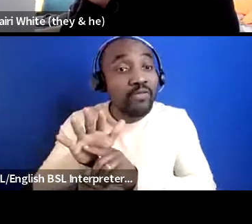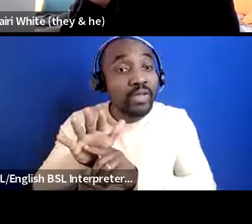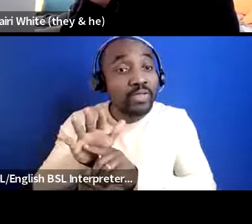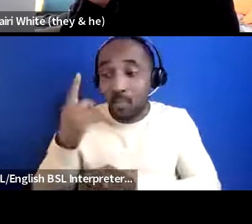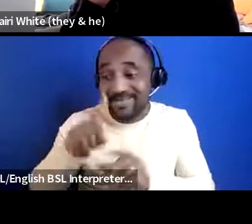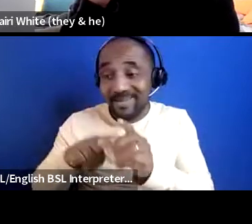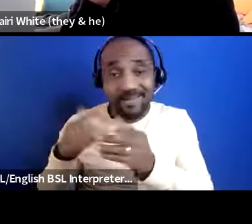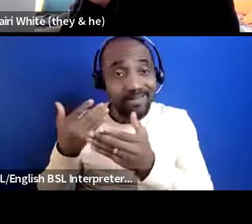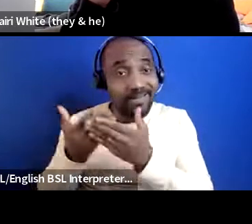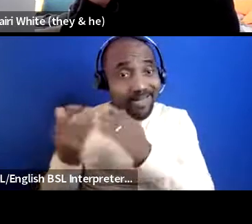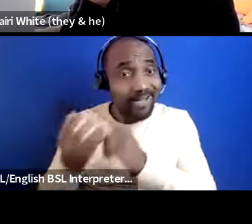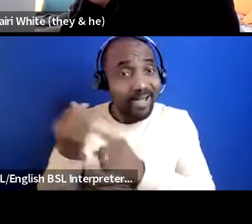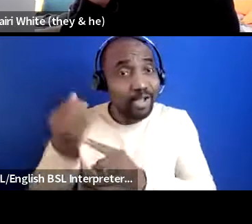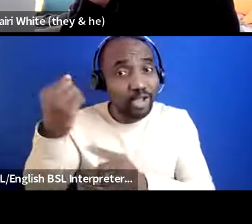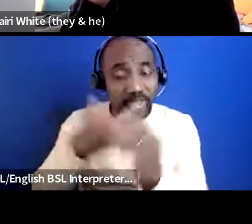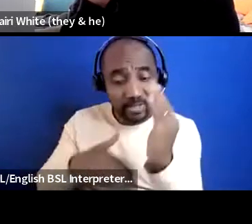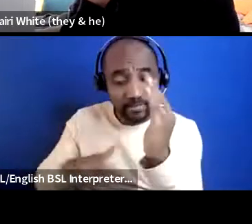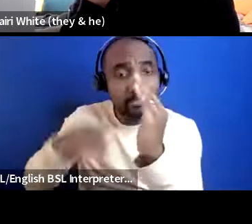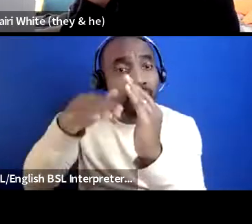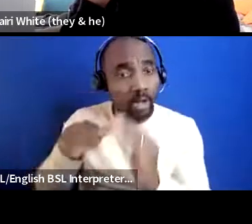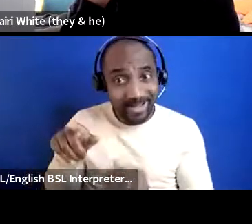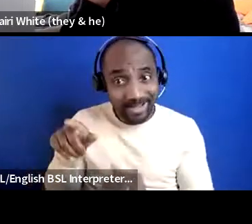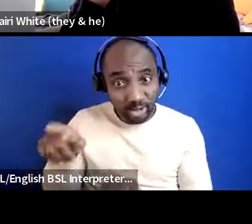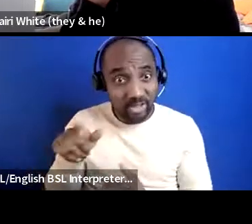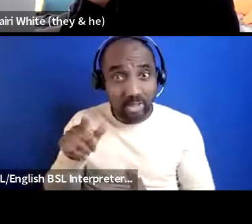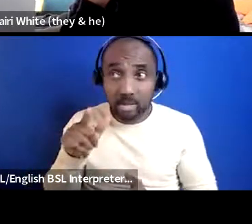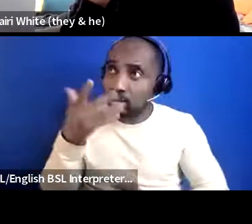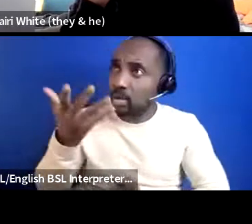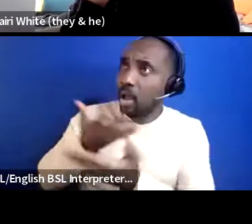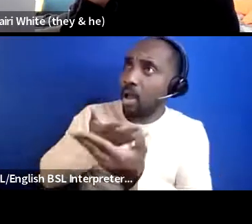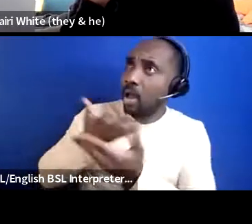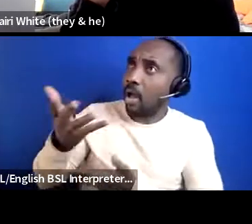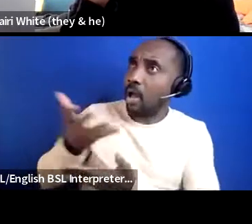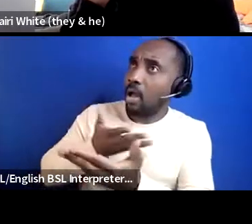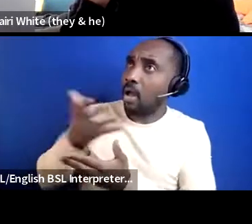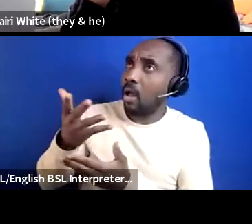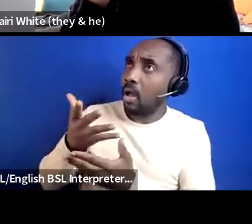so having someone like that talking to funders honestly it makes a very very big difference